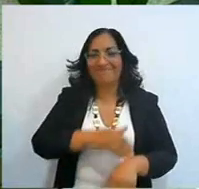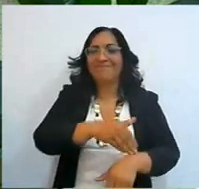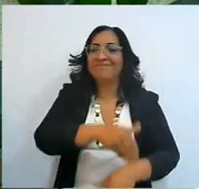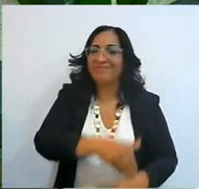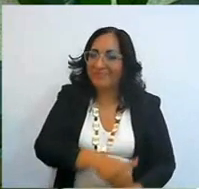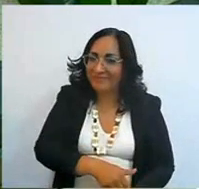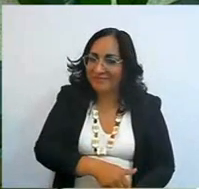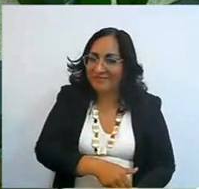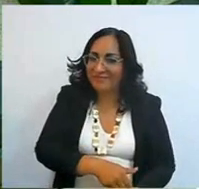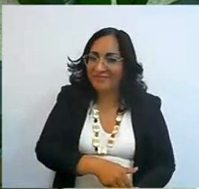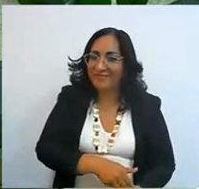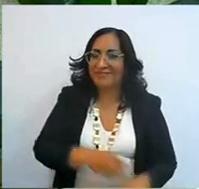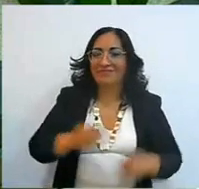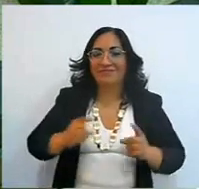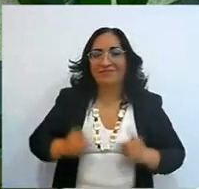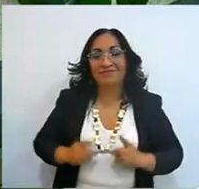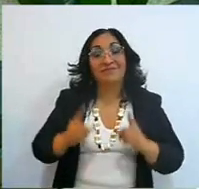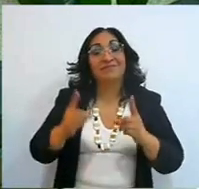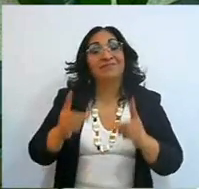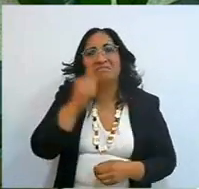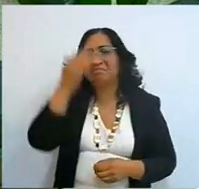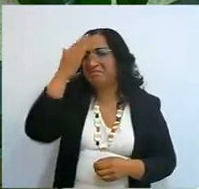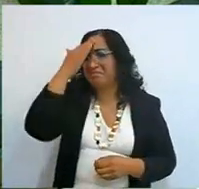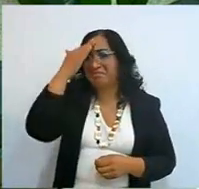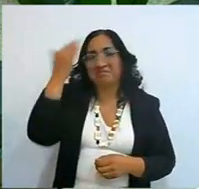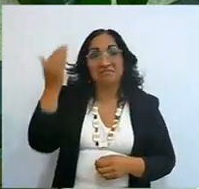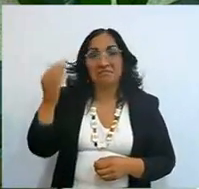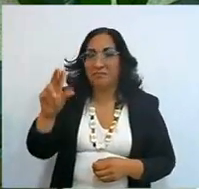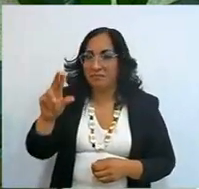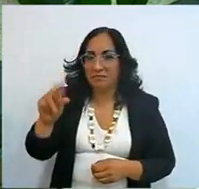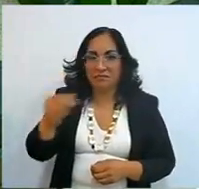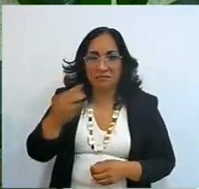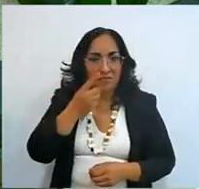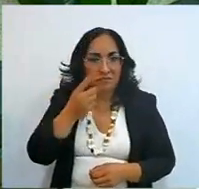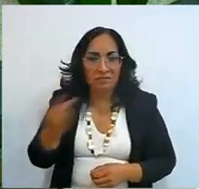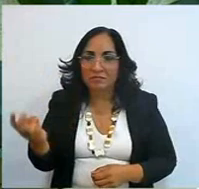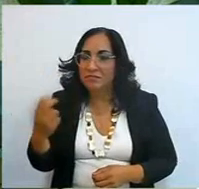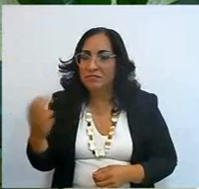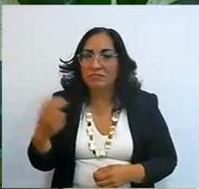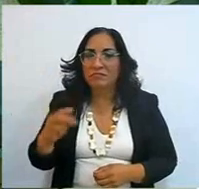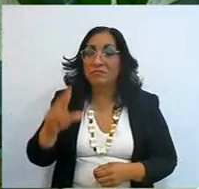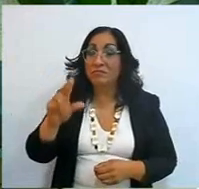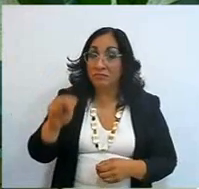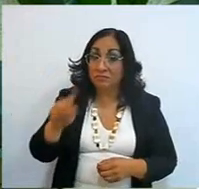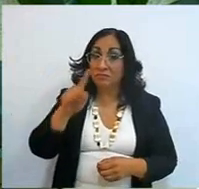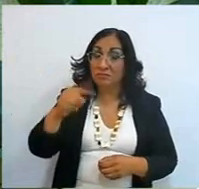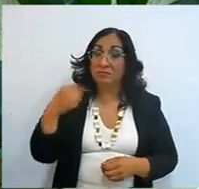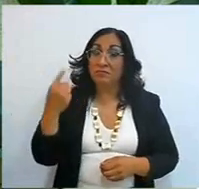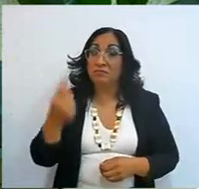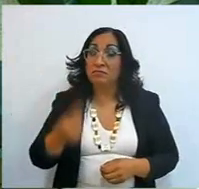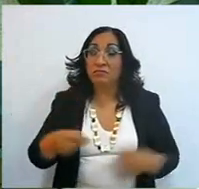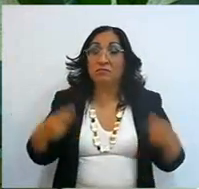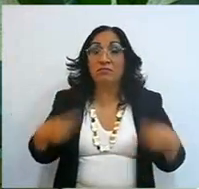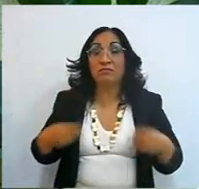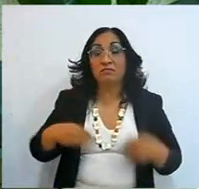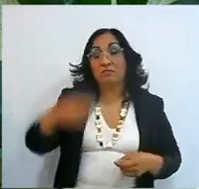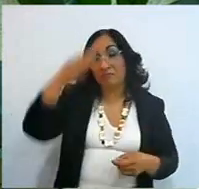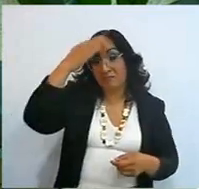You have to give yourself, snatch time, cancel that, no, you are wise, intelligent, God chose you for a reason,